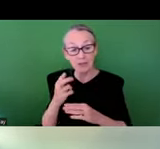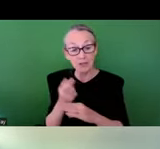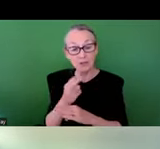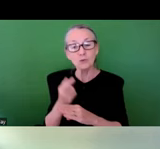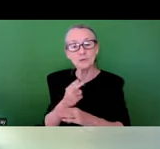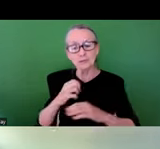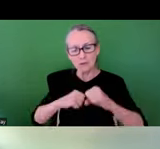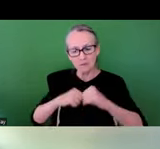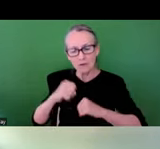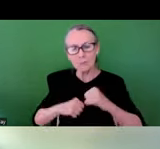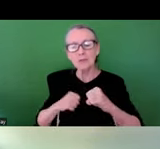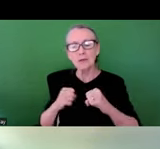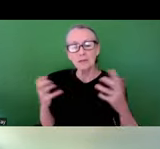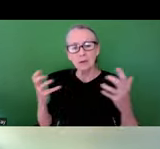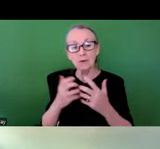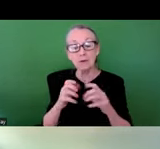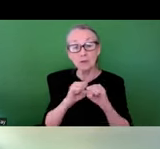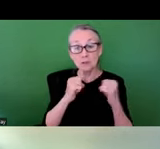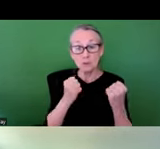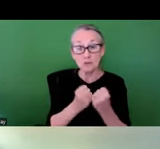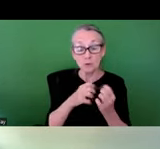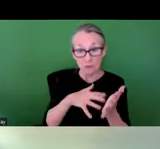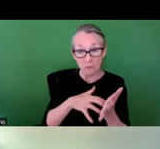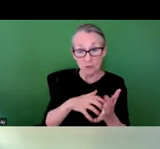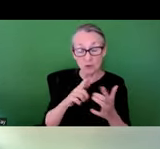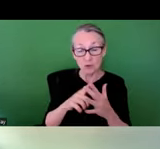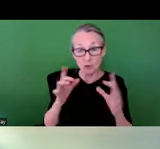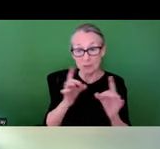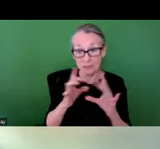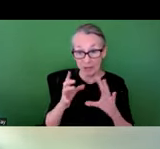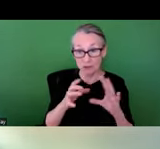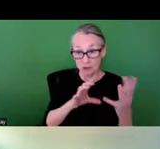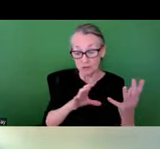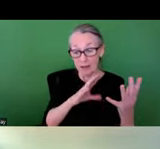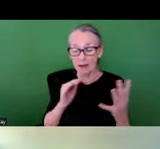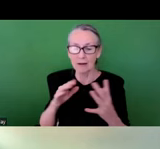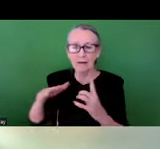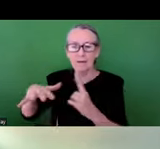that combines social vulnerability to disasters and environmental justice to ensure that low-wealth and